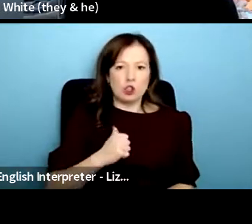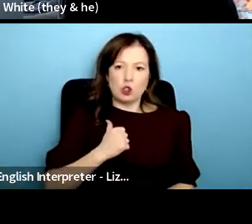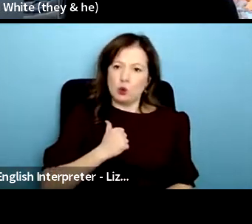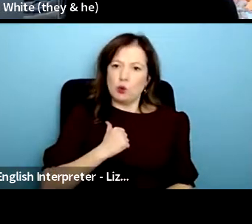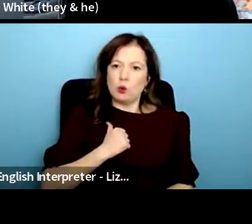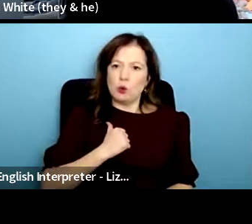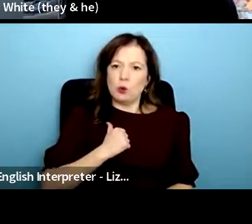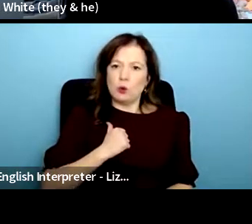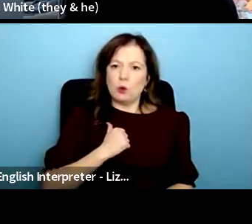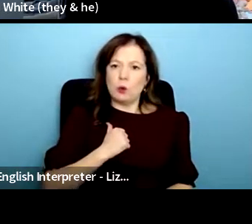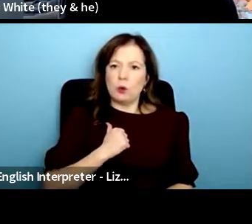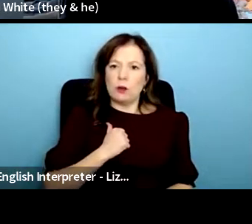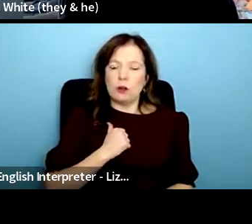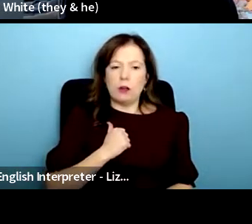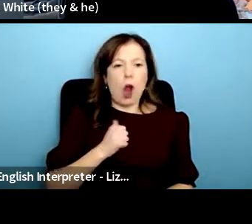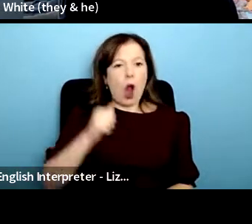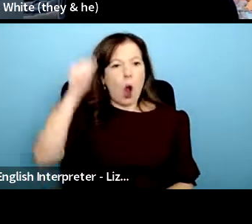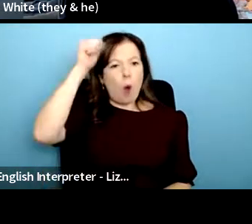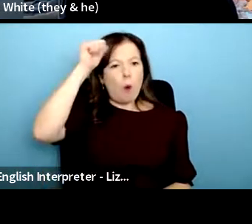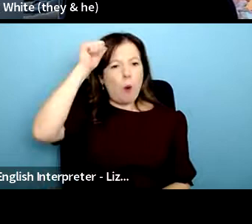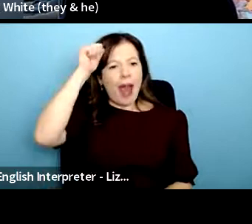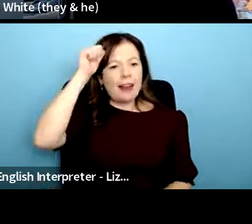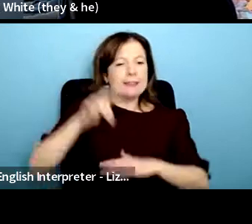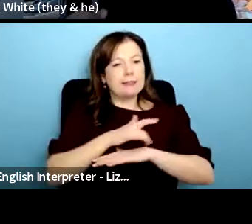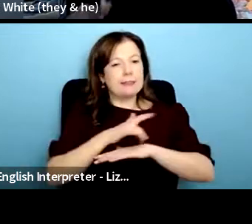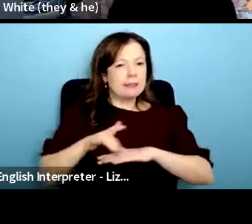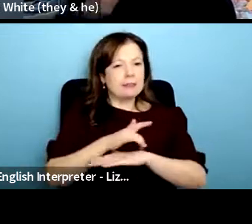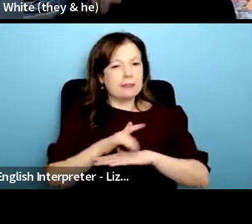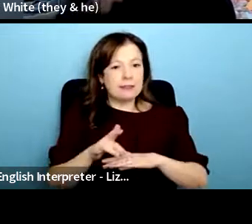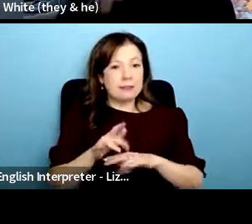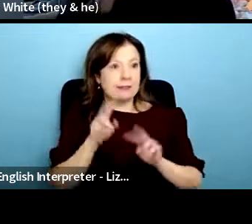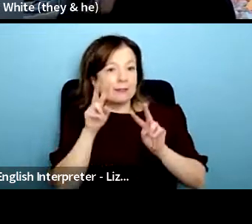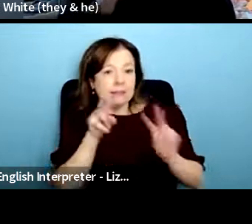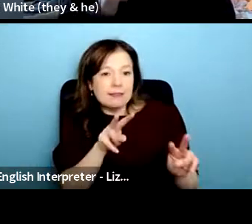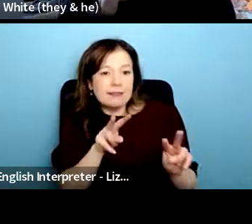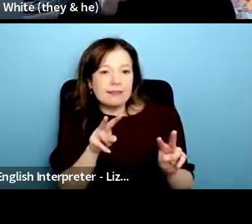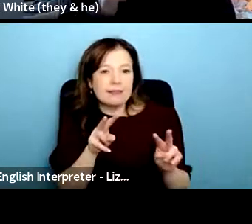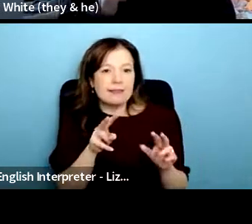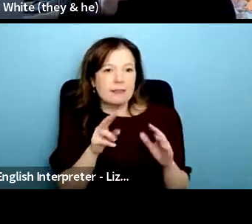very direct awareness raising so people are expecting to see things about homelessness or